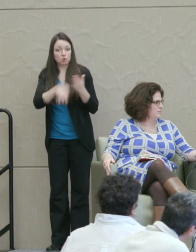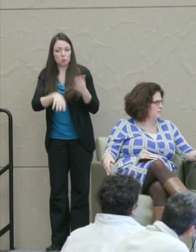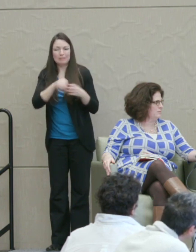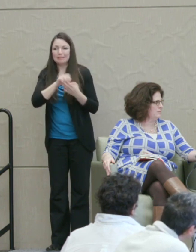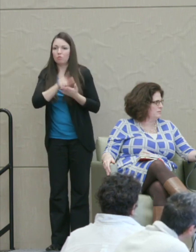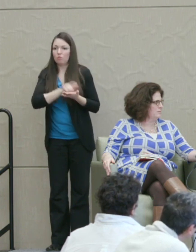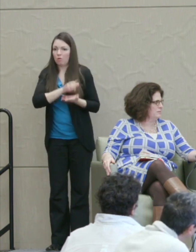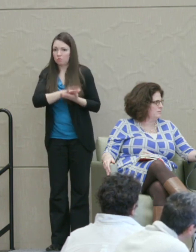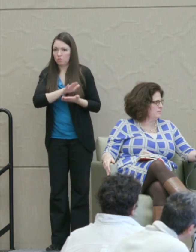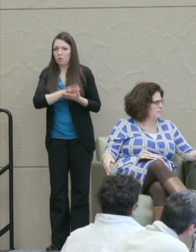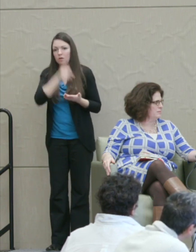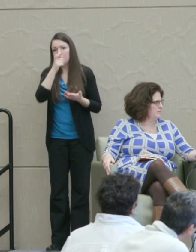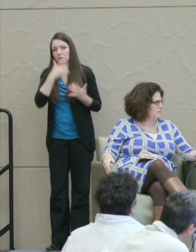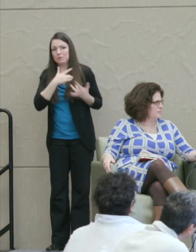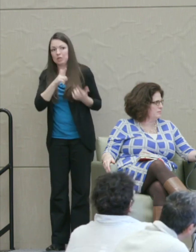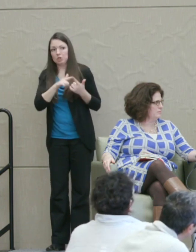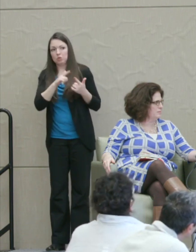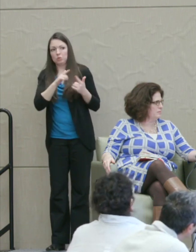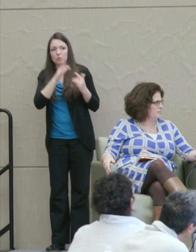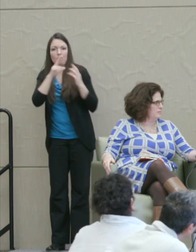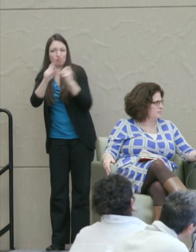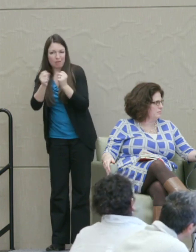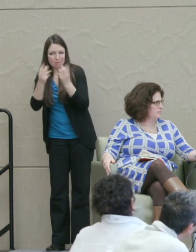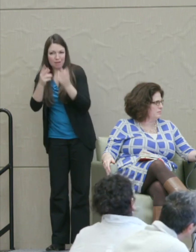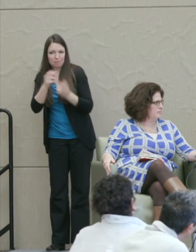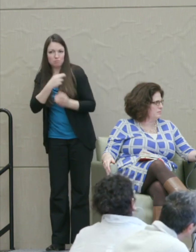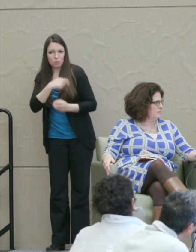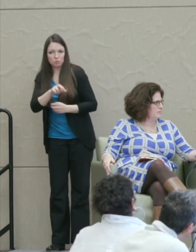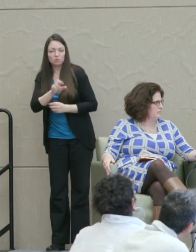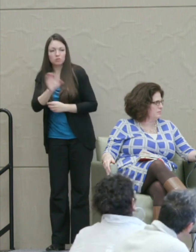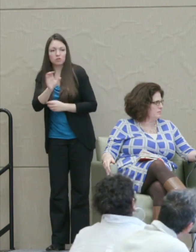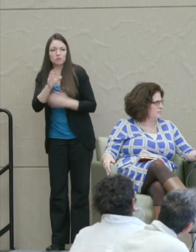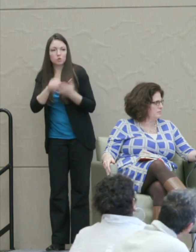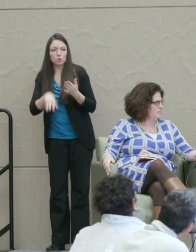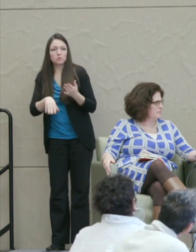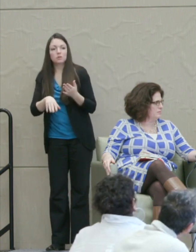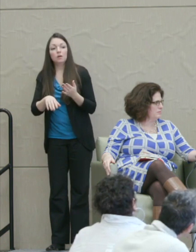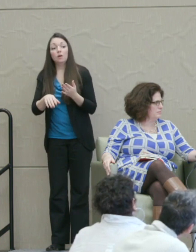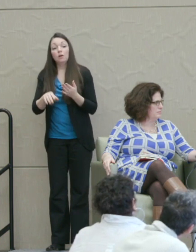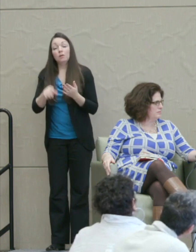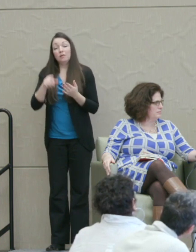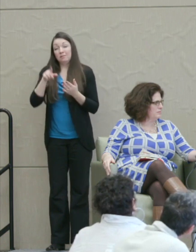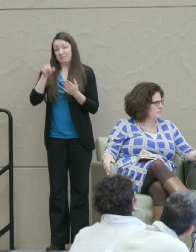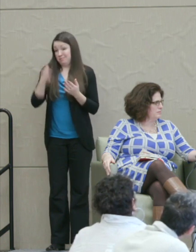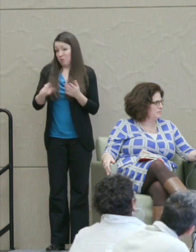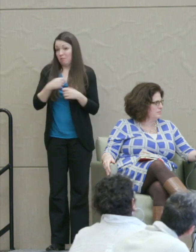because we do tend to attract a lot of religious conservative students, you have to make sure